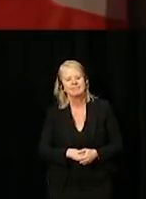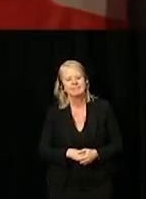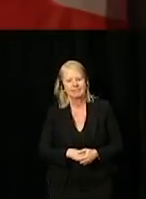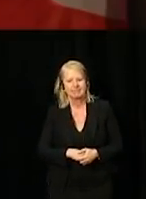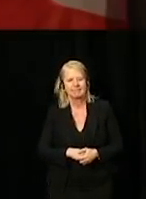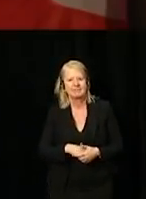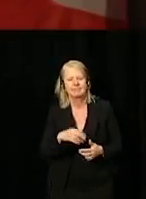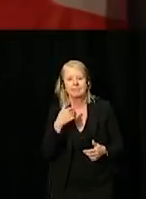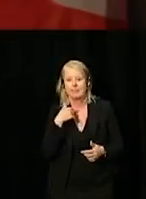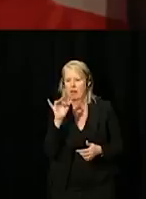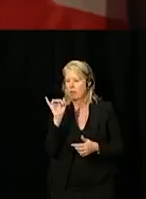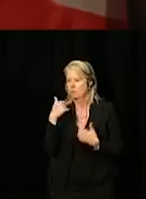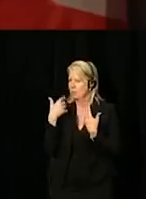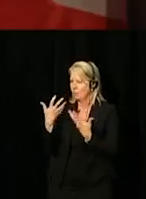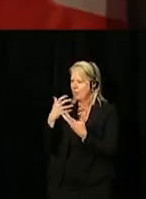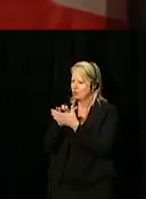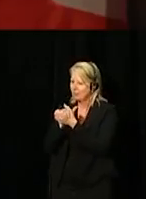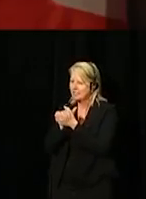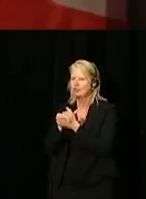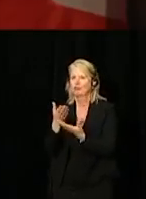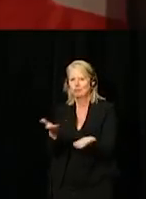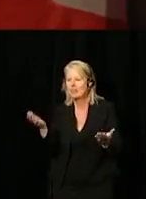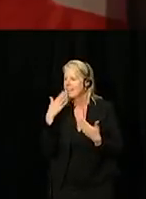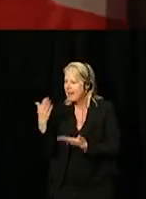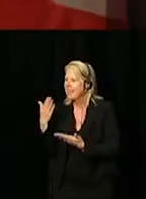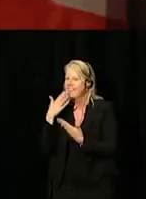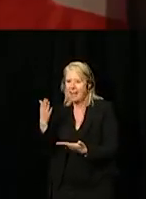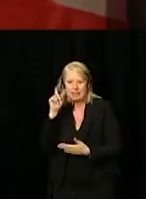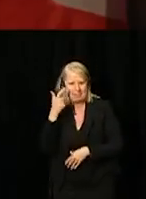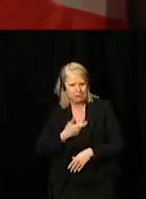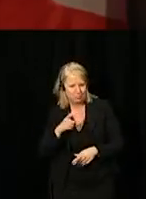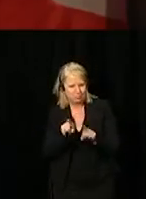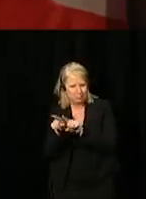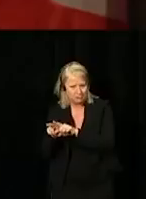[Translator:] I'd also like to congratulate you and thank you and thank the Minister also